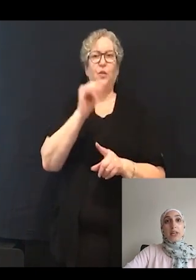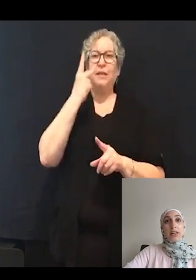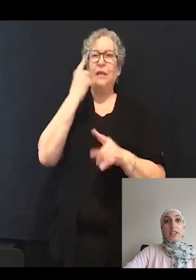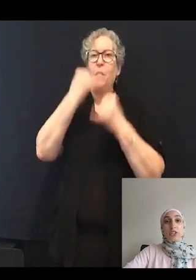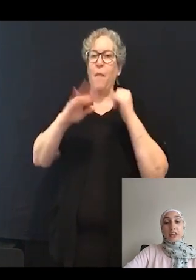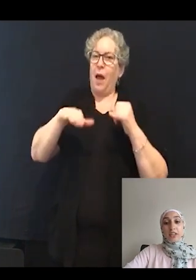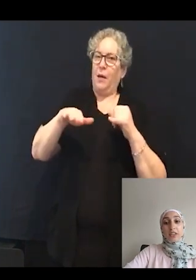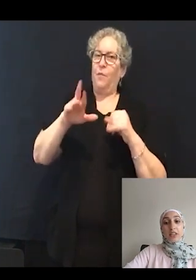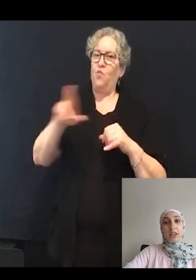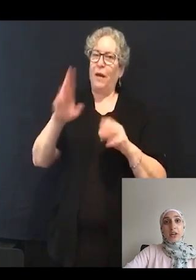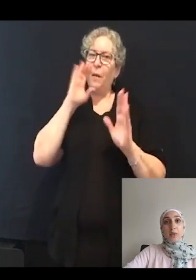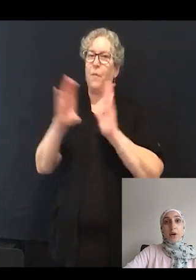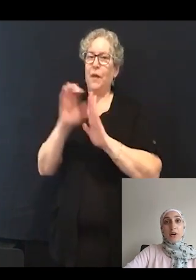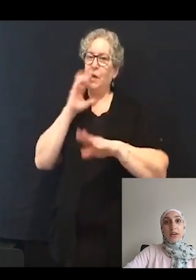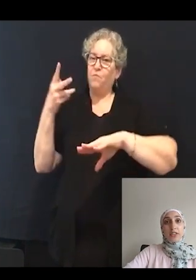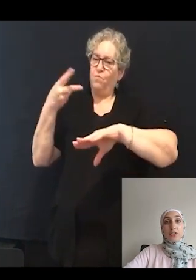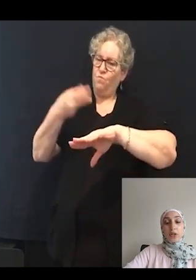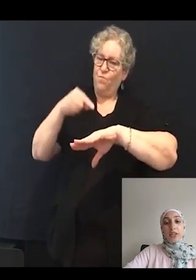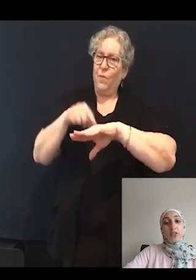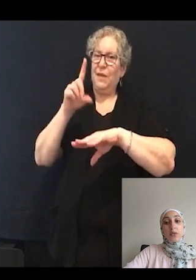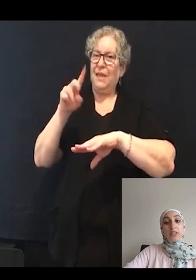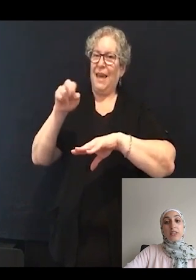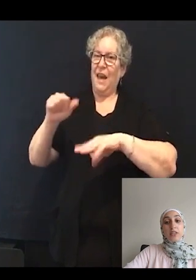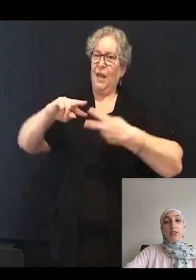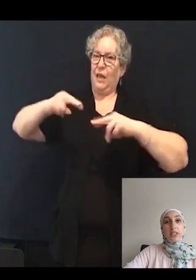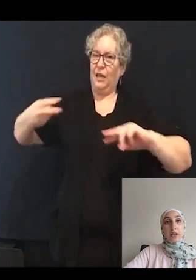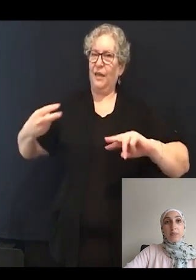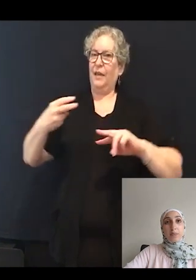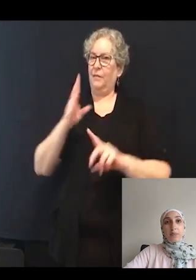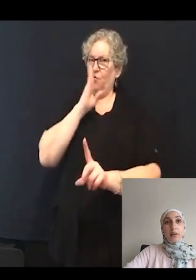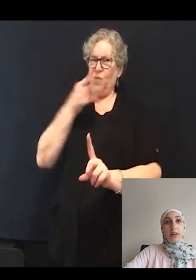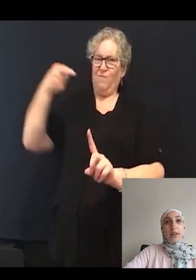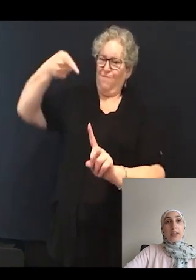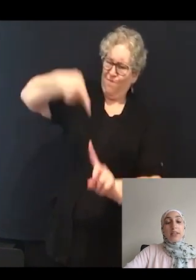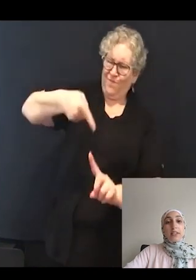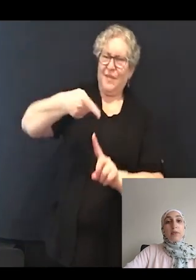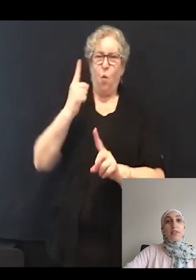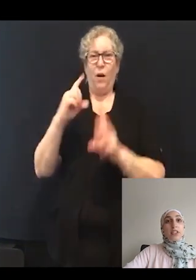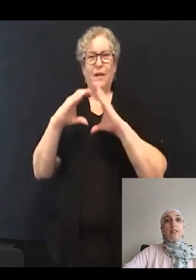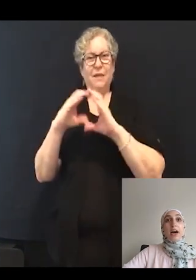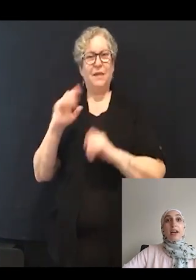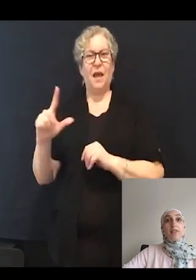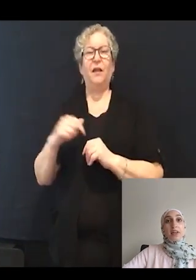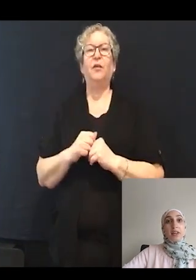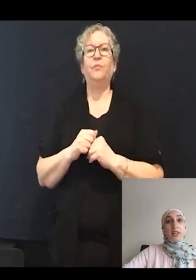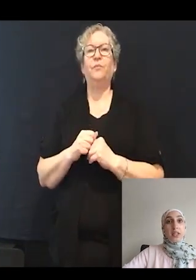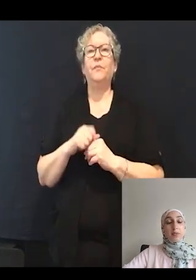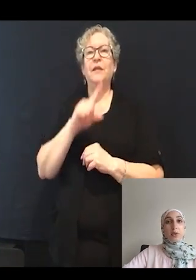we can inject DNA or RNA straight into a single cell. Zebrafish have a high fecundity, so they